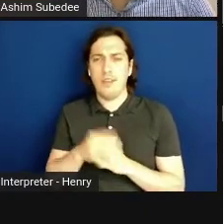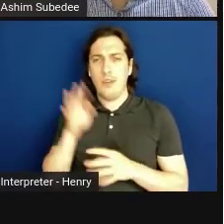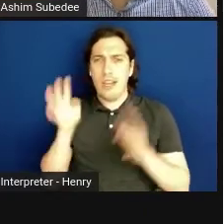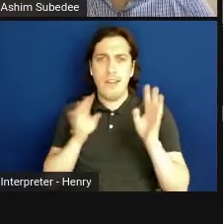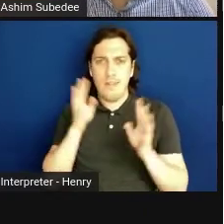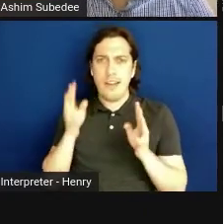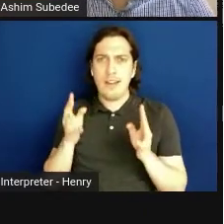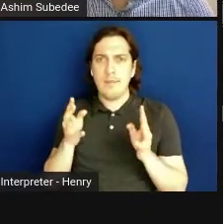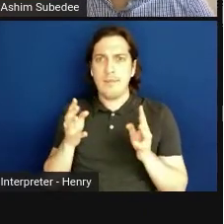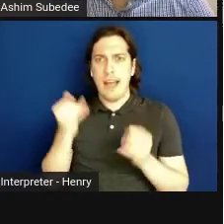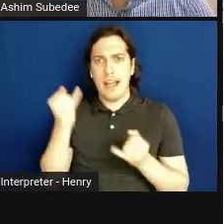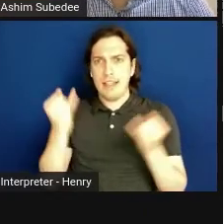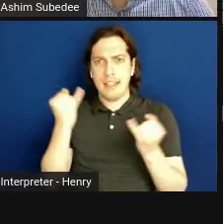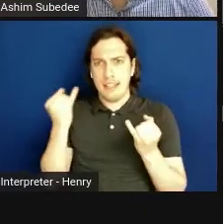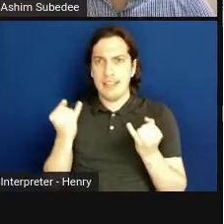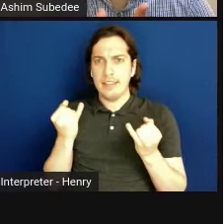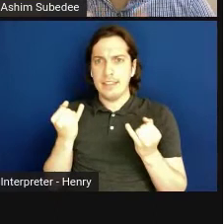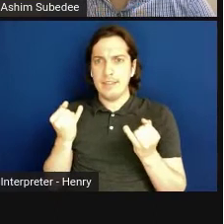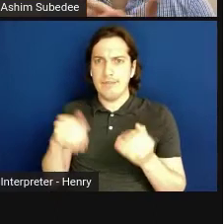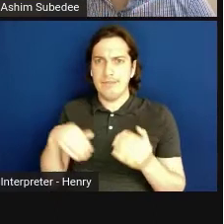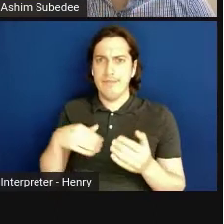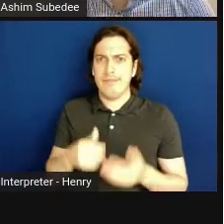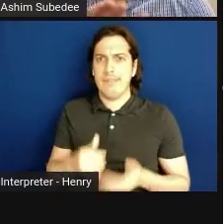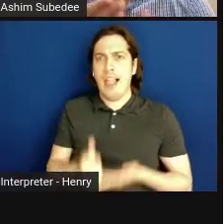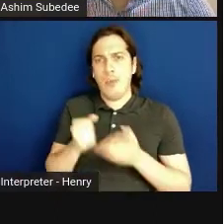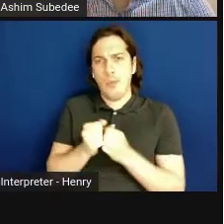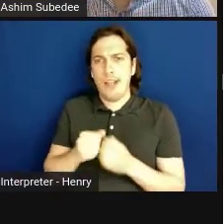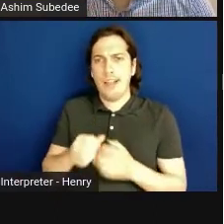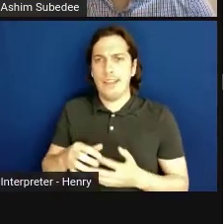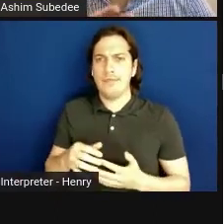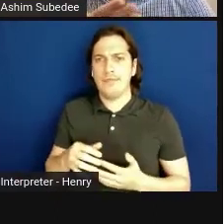for significance of the problem because the more innovative idea